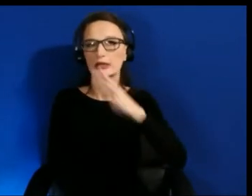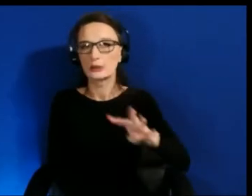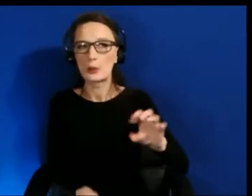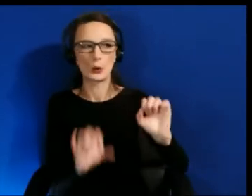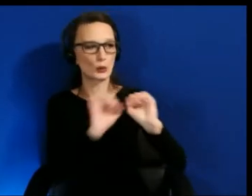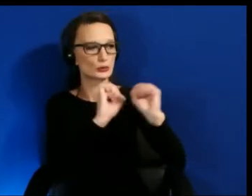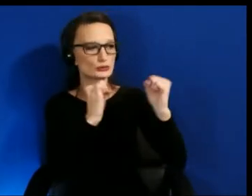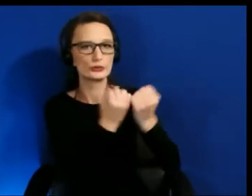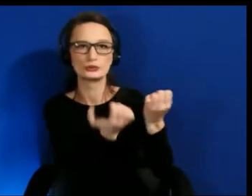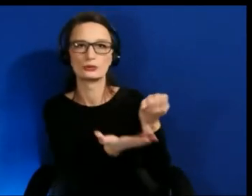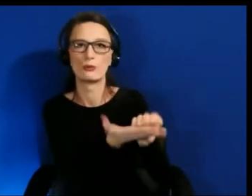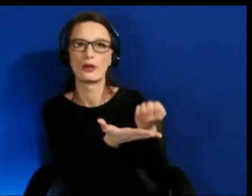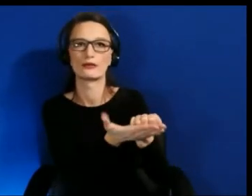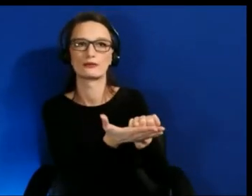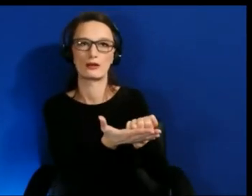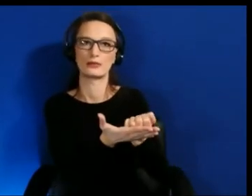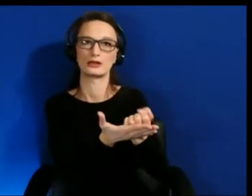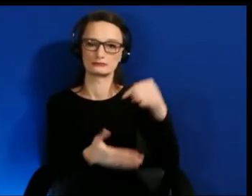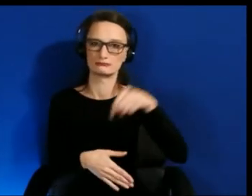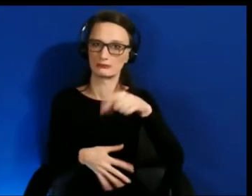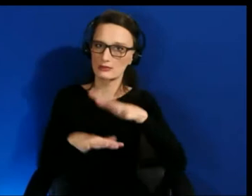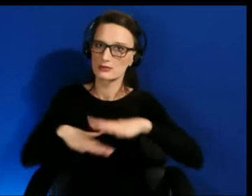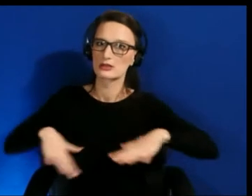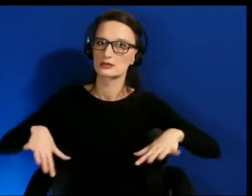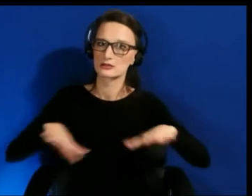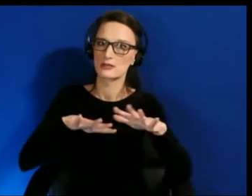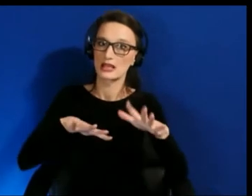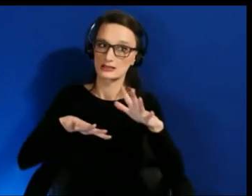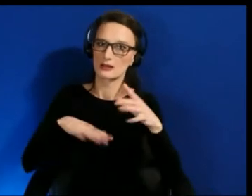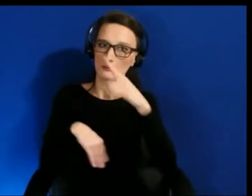this space and the barriers that come along with that.